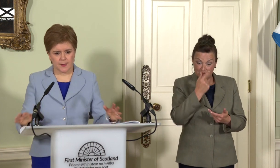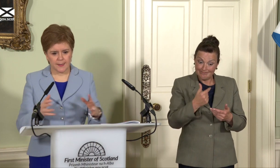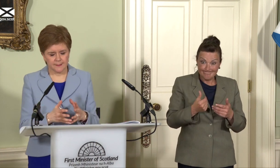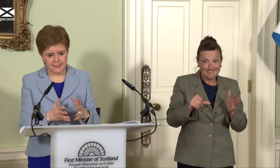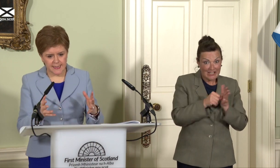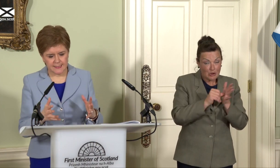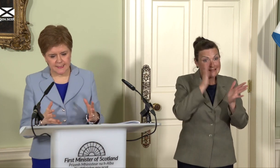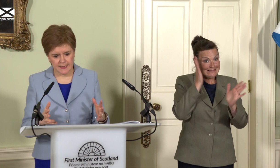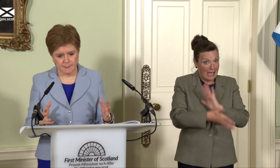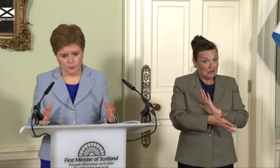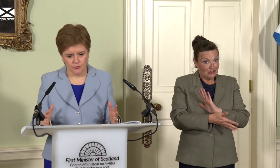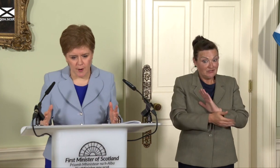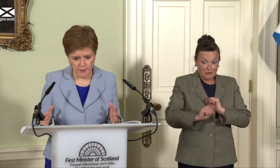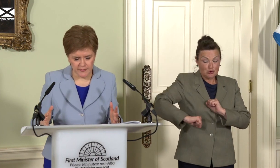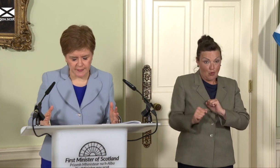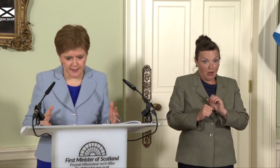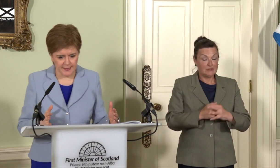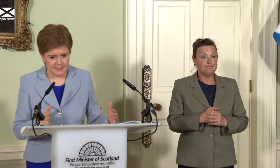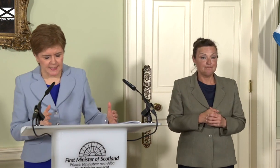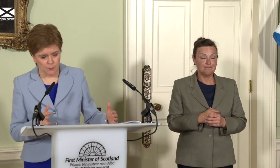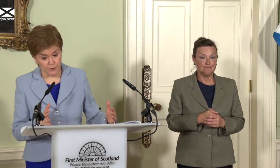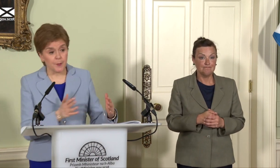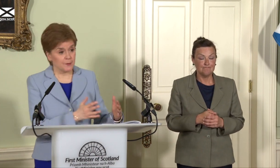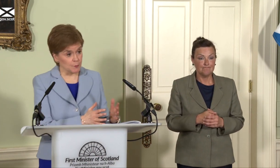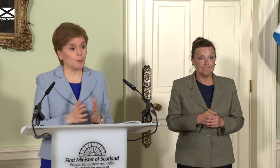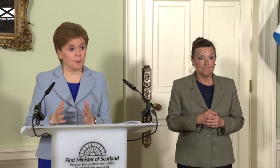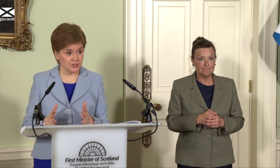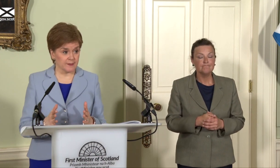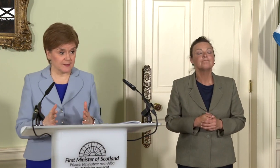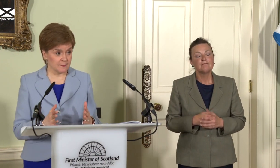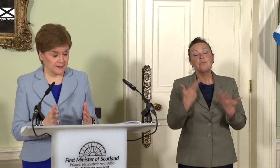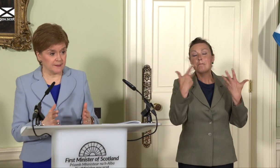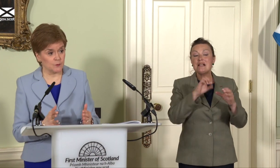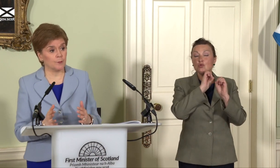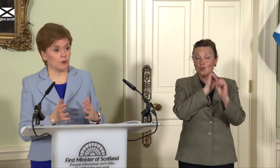I indicated in my opening remarks that one of the papers we will publish in this series will be on